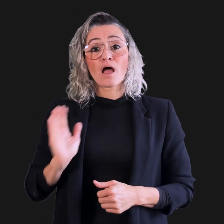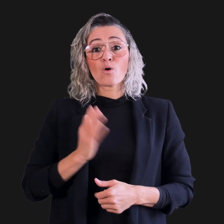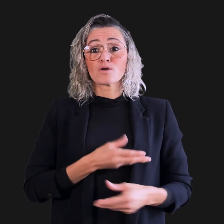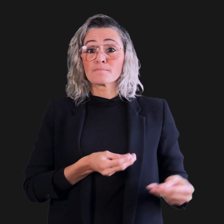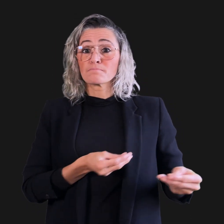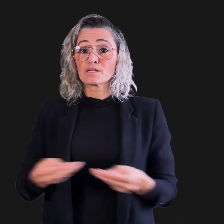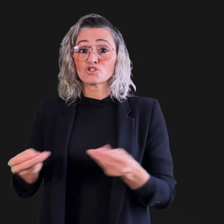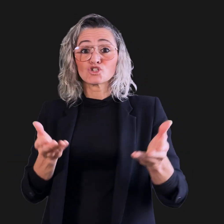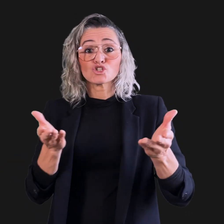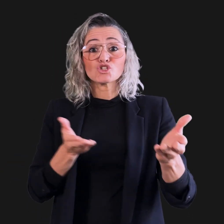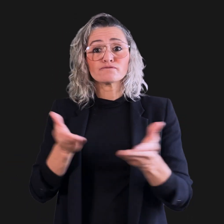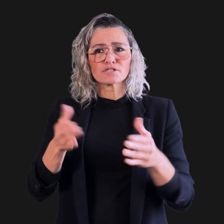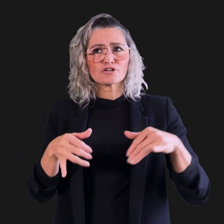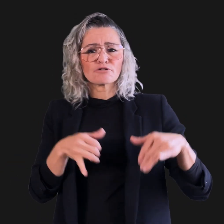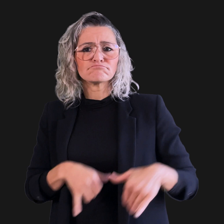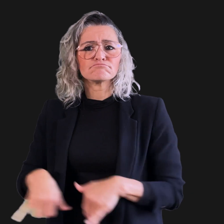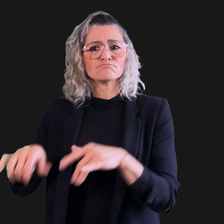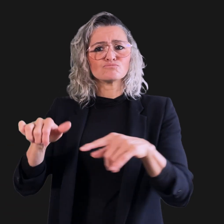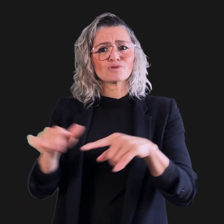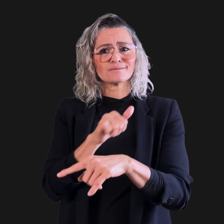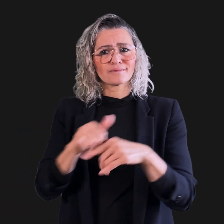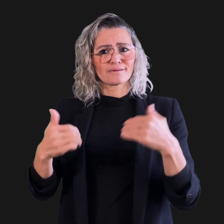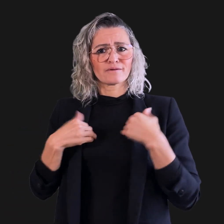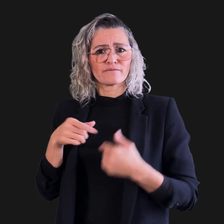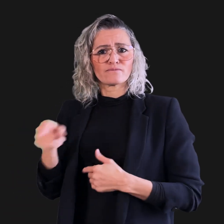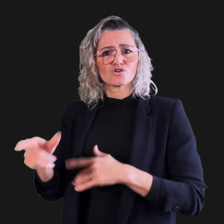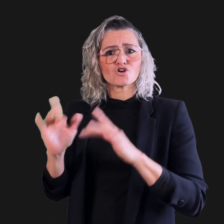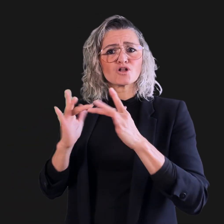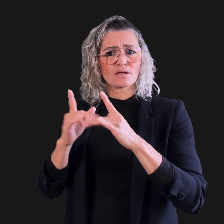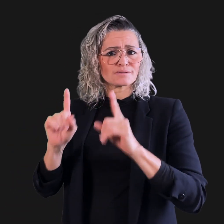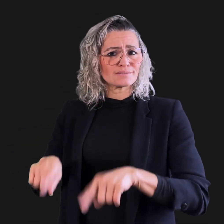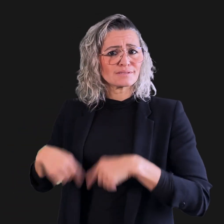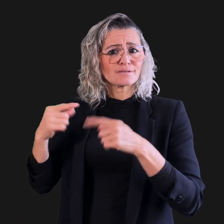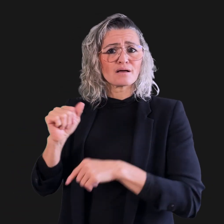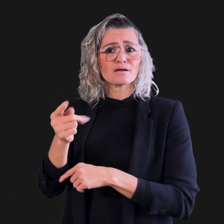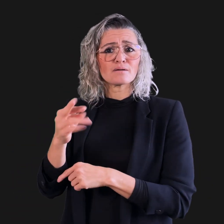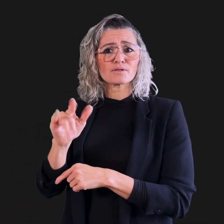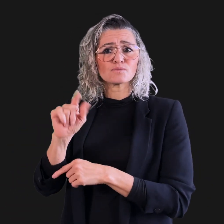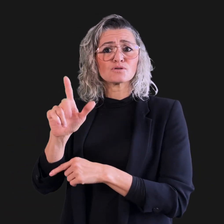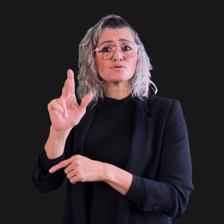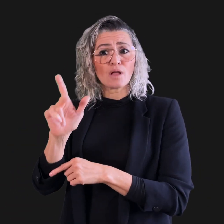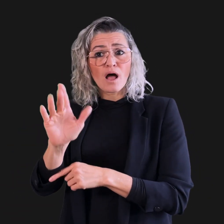While virtual mediation is now our standard practice, since April 2023,